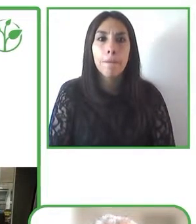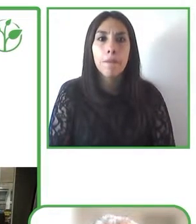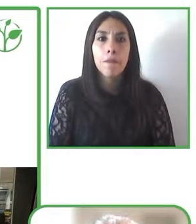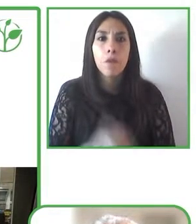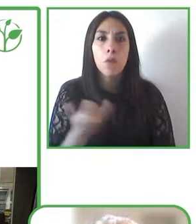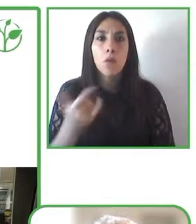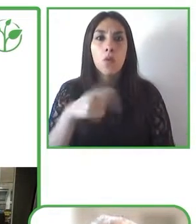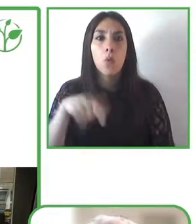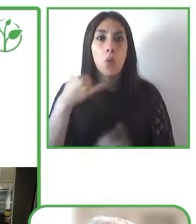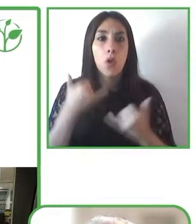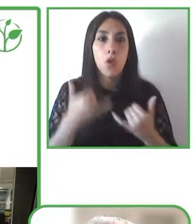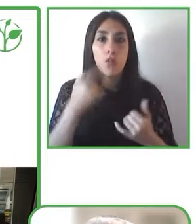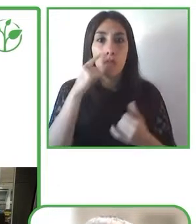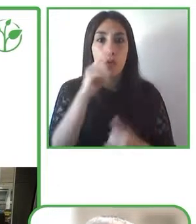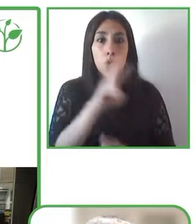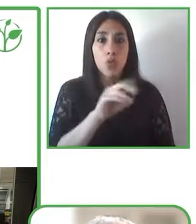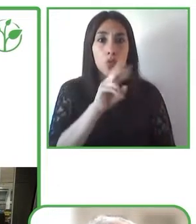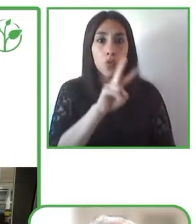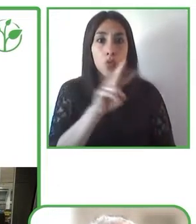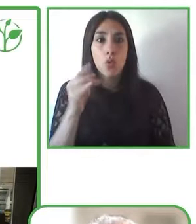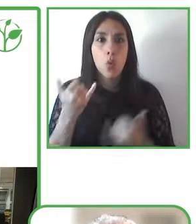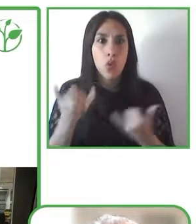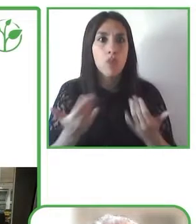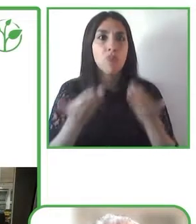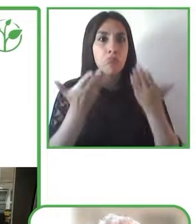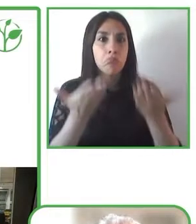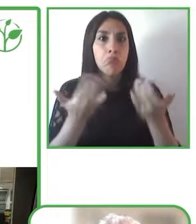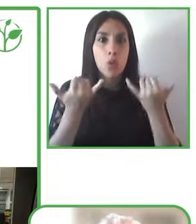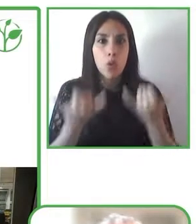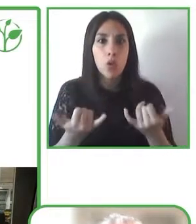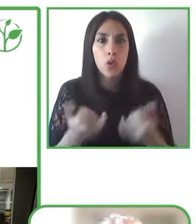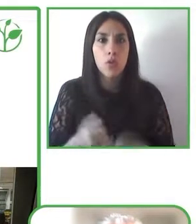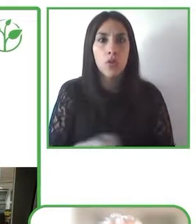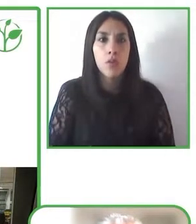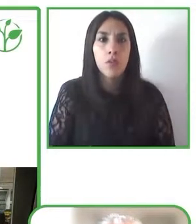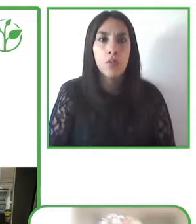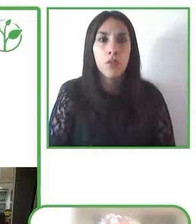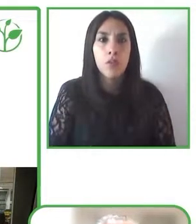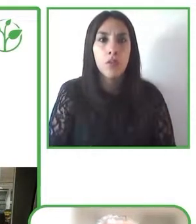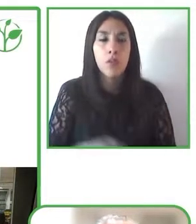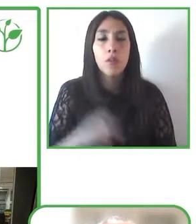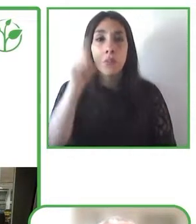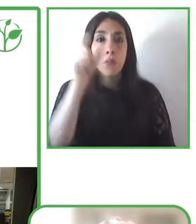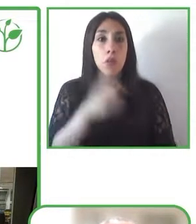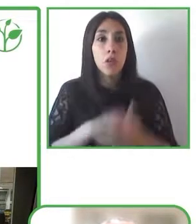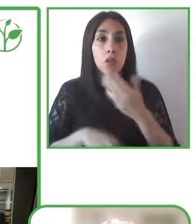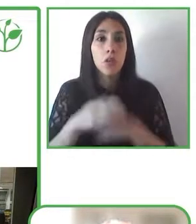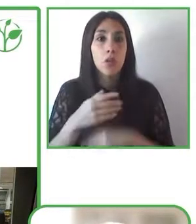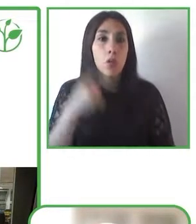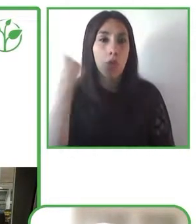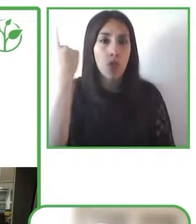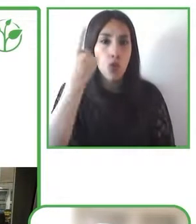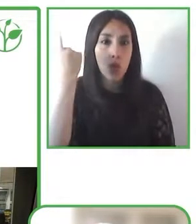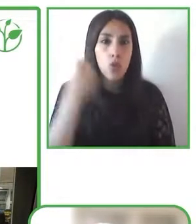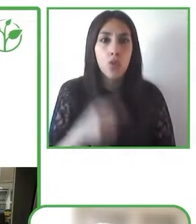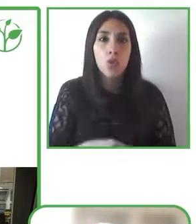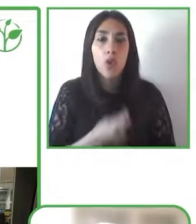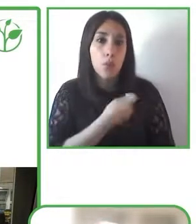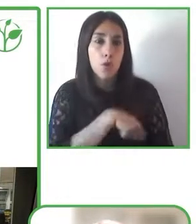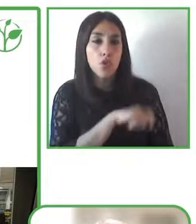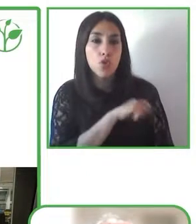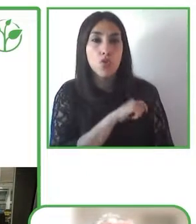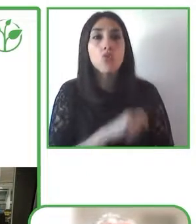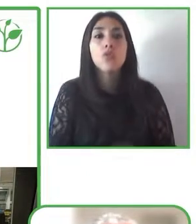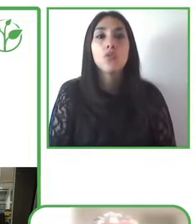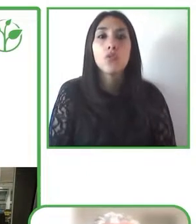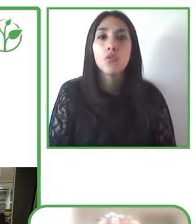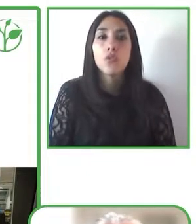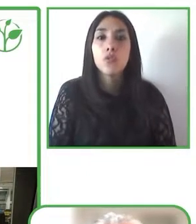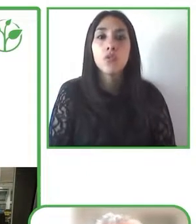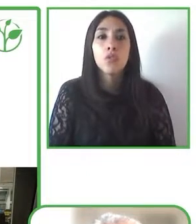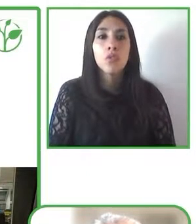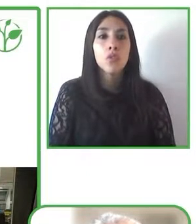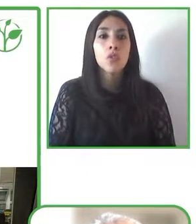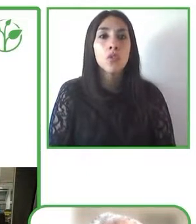started with the accessible information with national radio from Spain which is the main radio